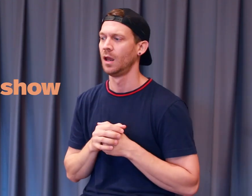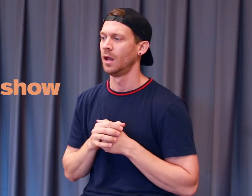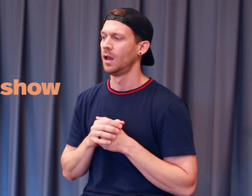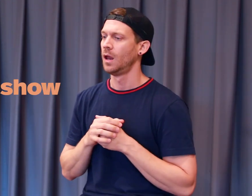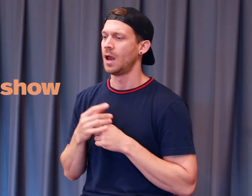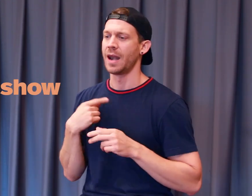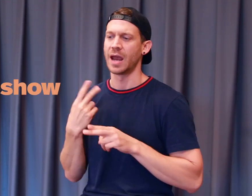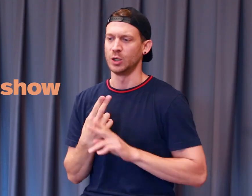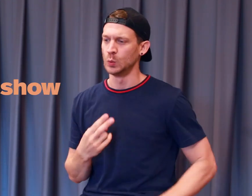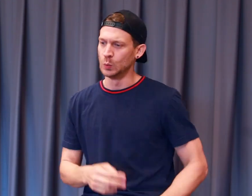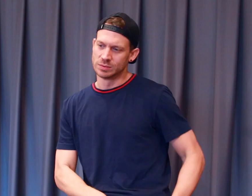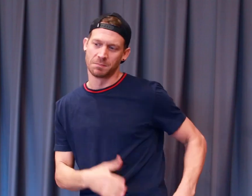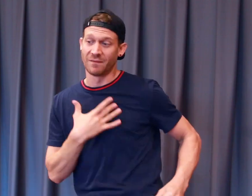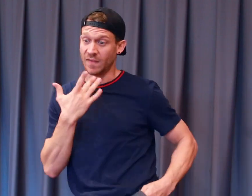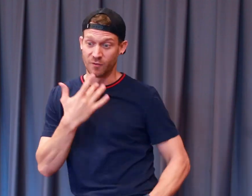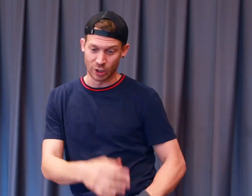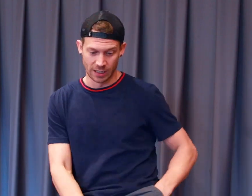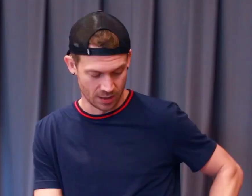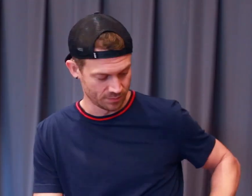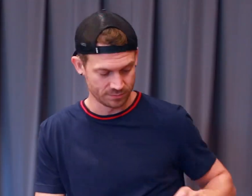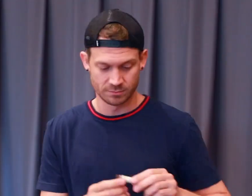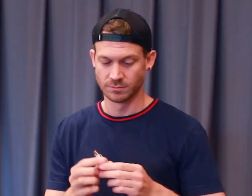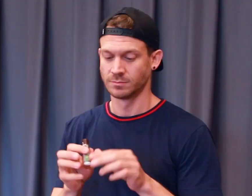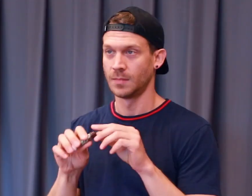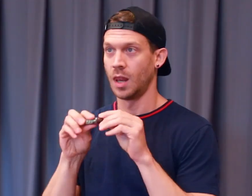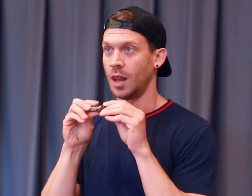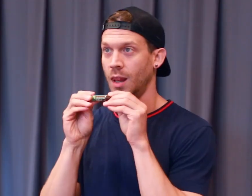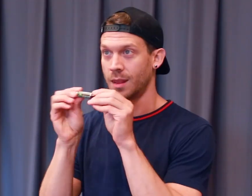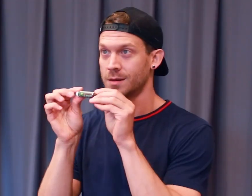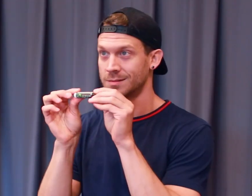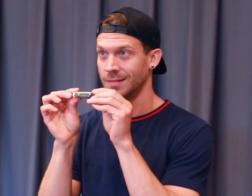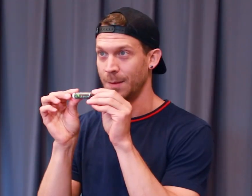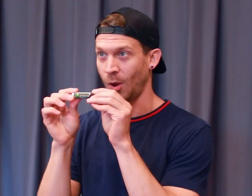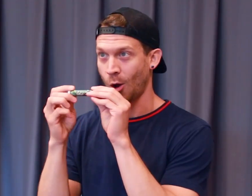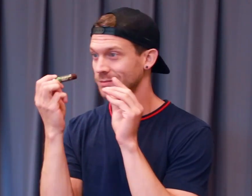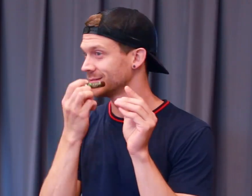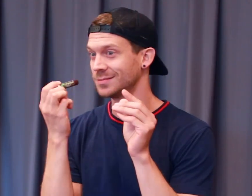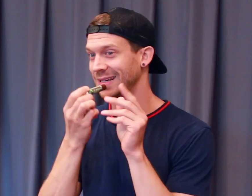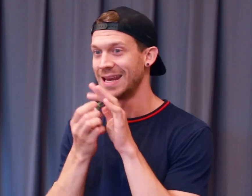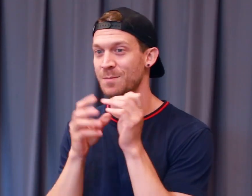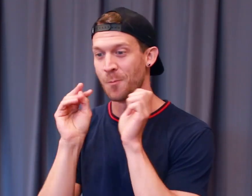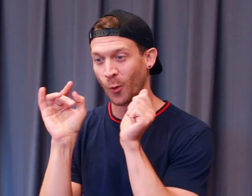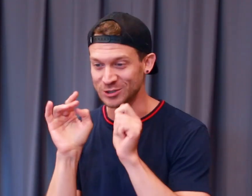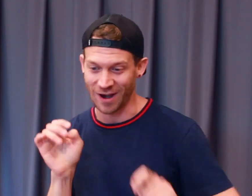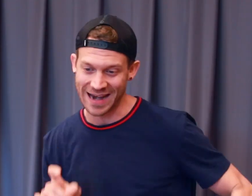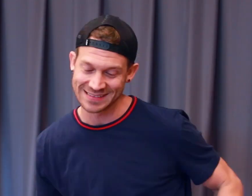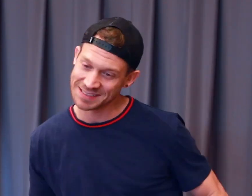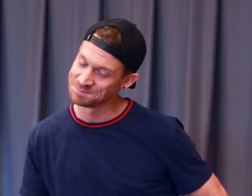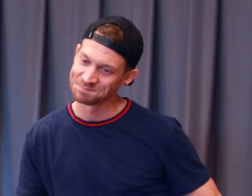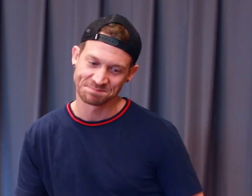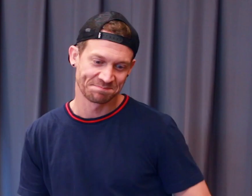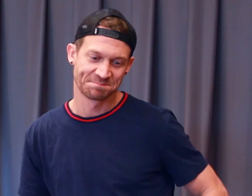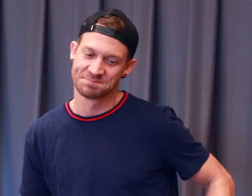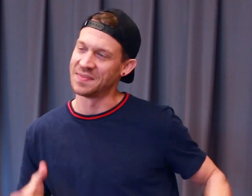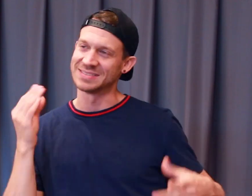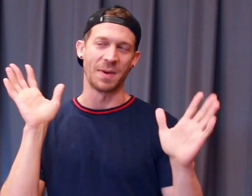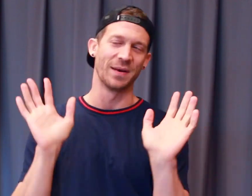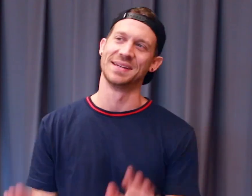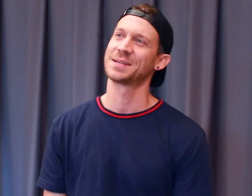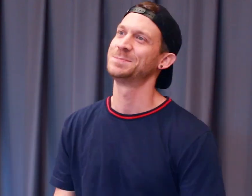and I use my favorite lip gloss to keep it moisturized. And that's about it.